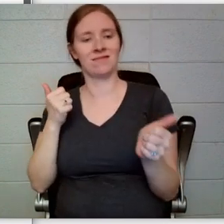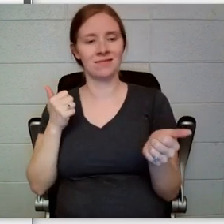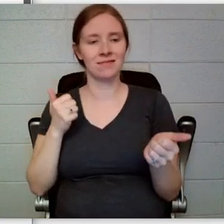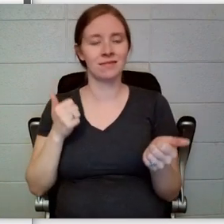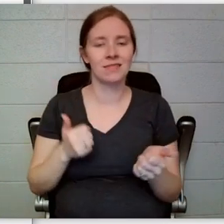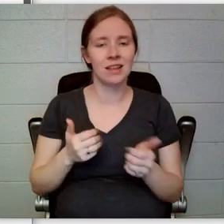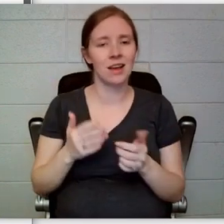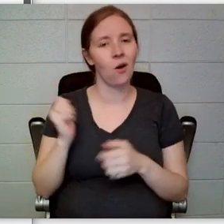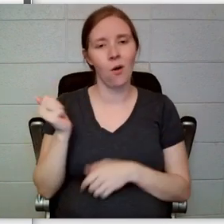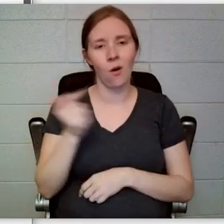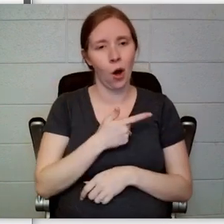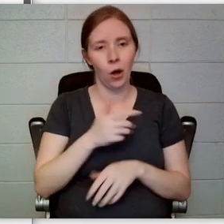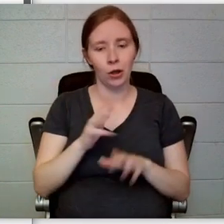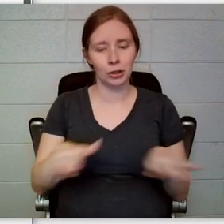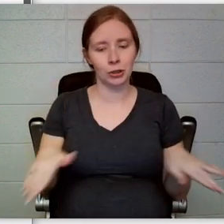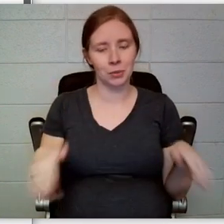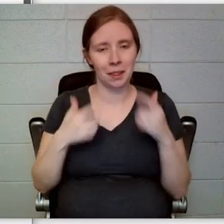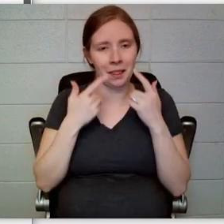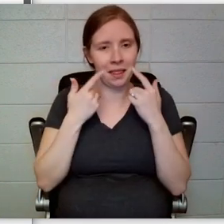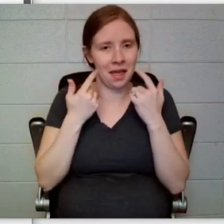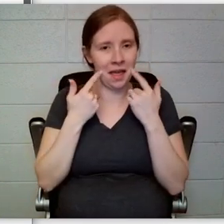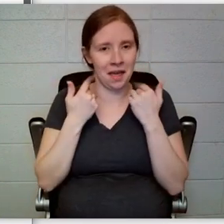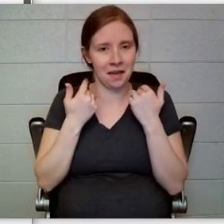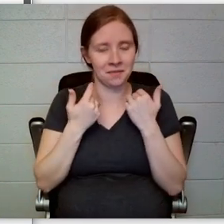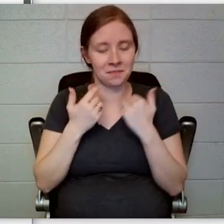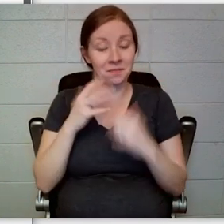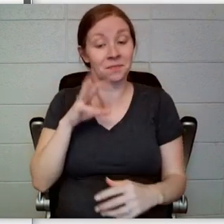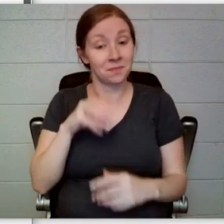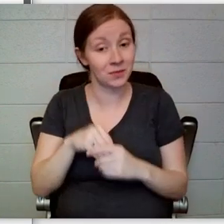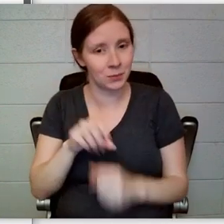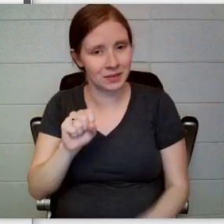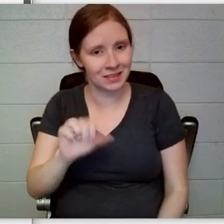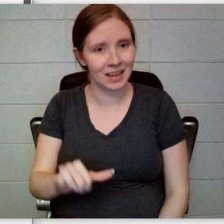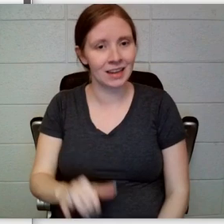not have a very big vocabulary. Swiftly they put away the clean